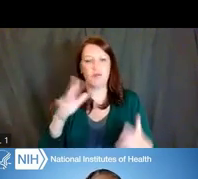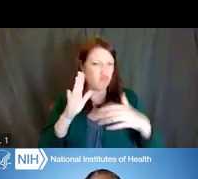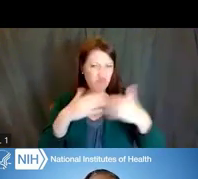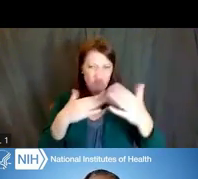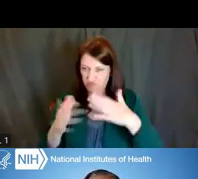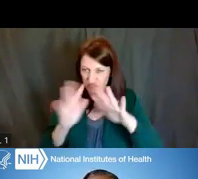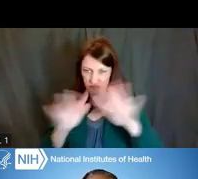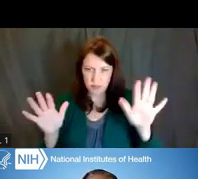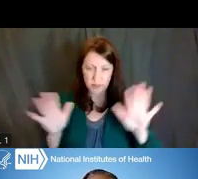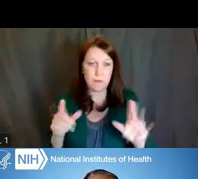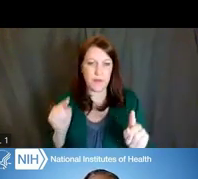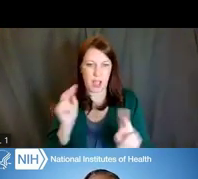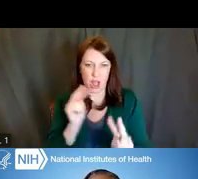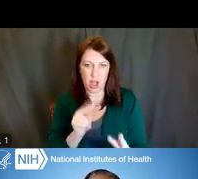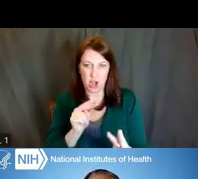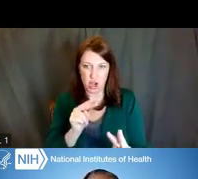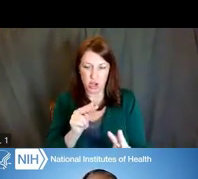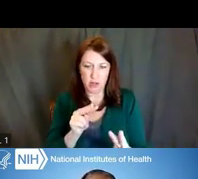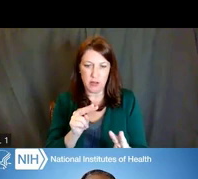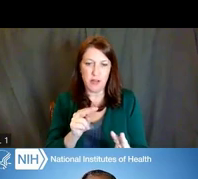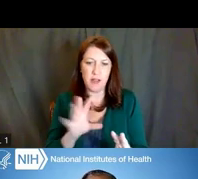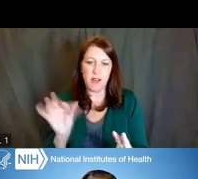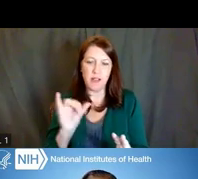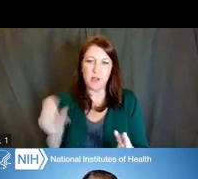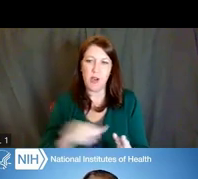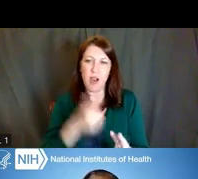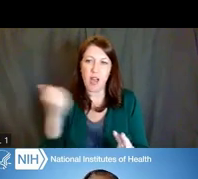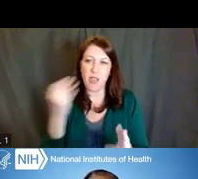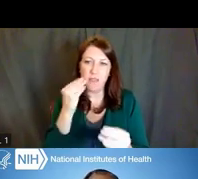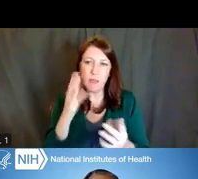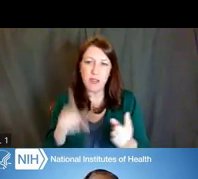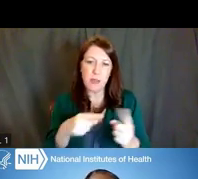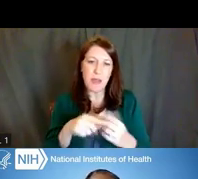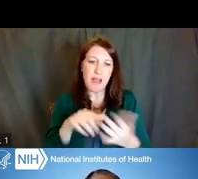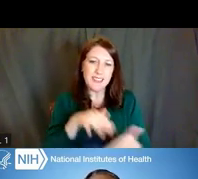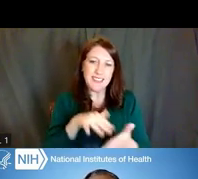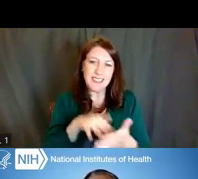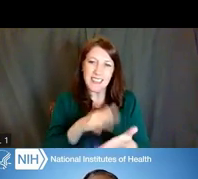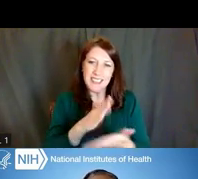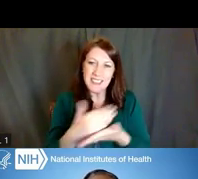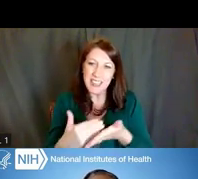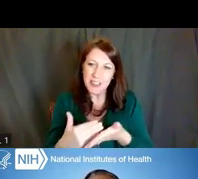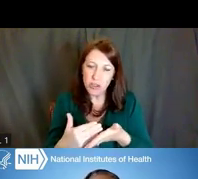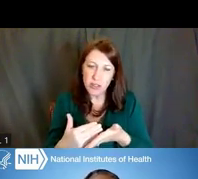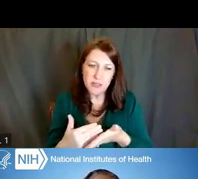But it also gives you additional information on study sections that are reviewing these kinds of applications,